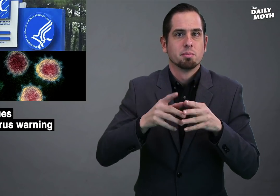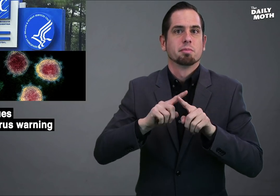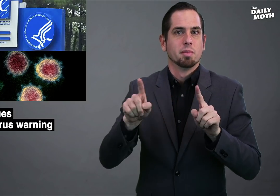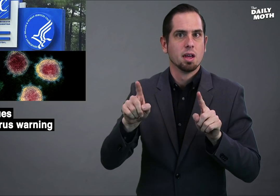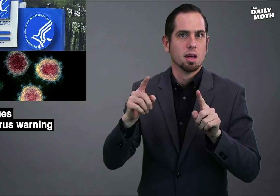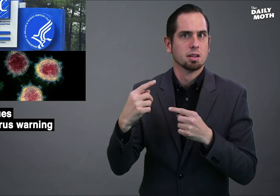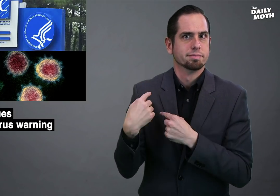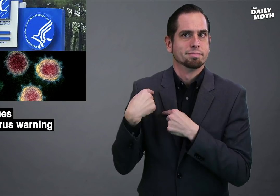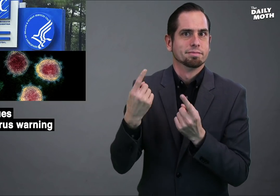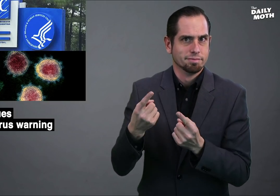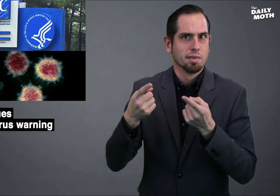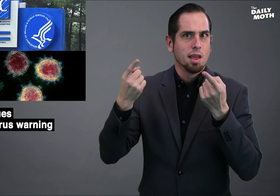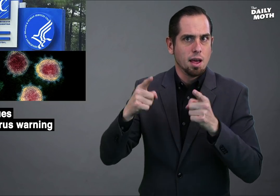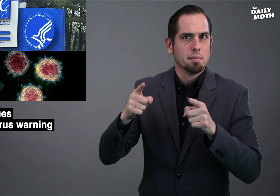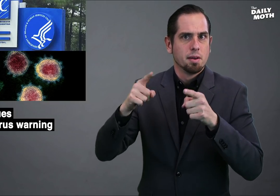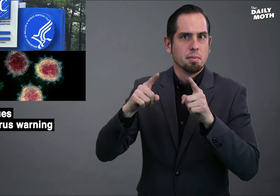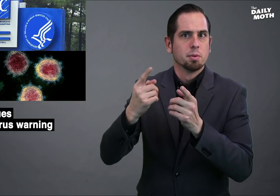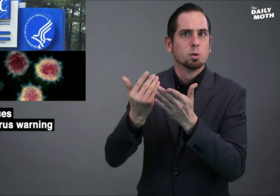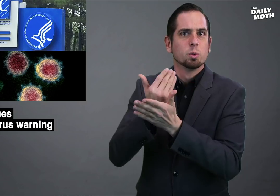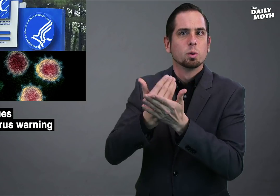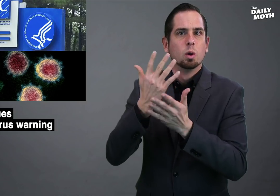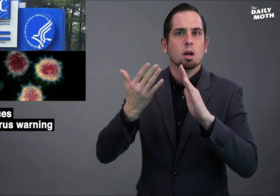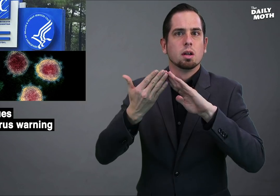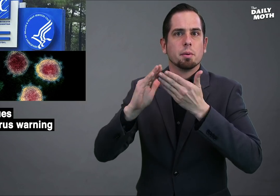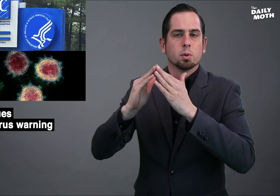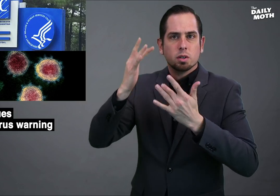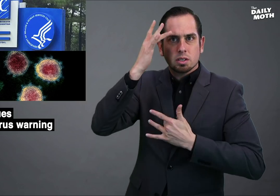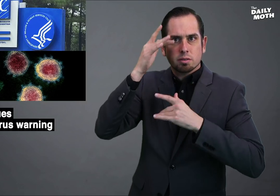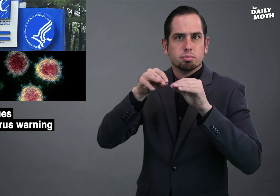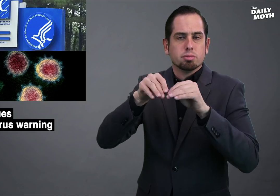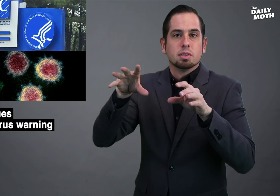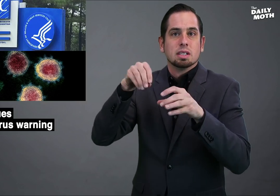the U.S., but because there are new community transmissions